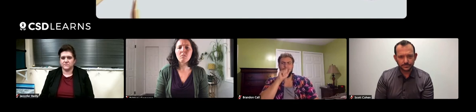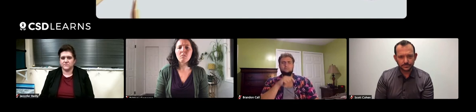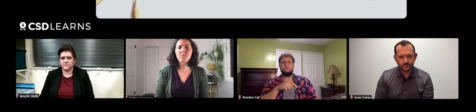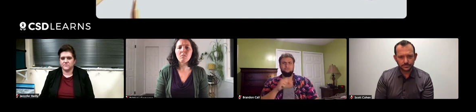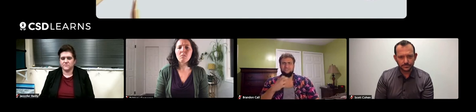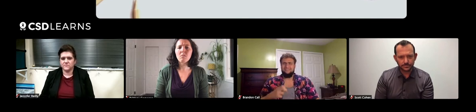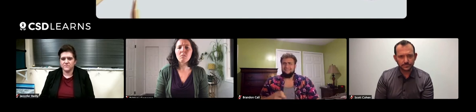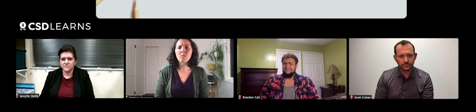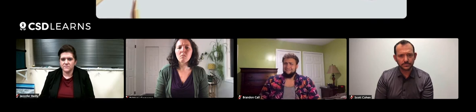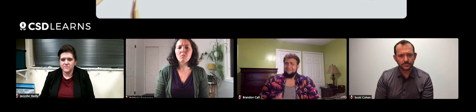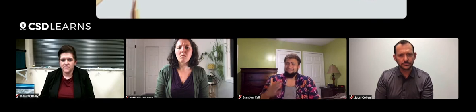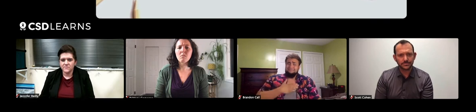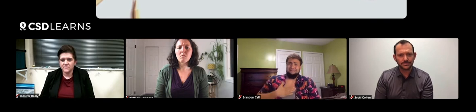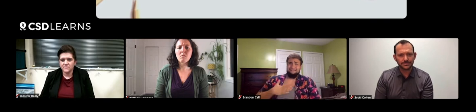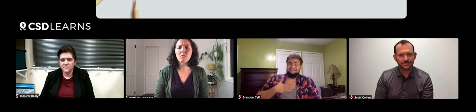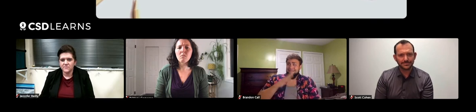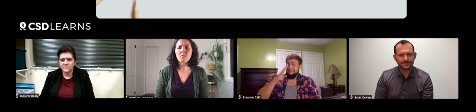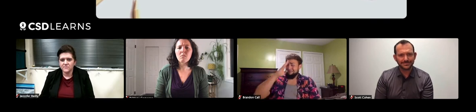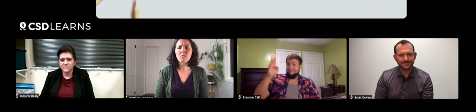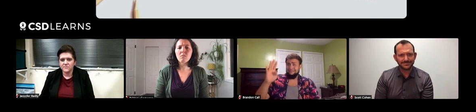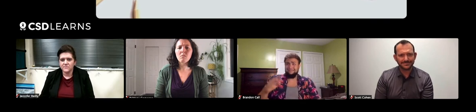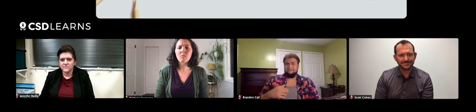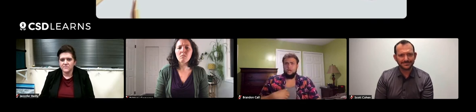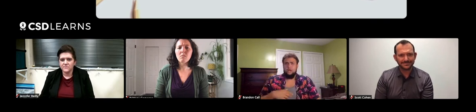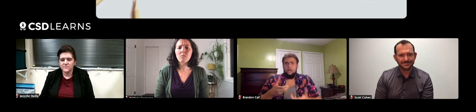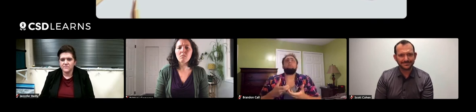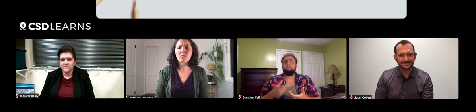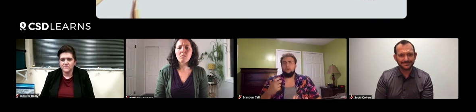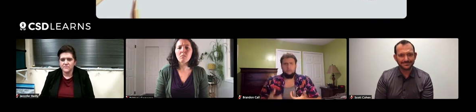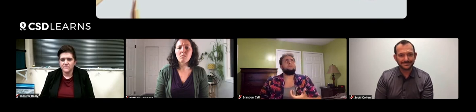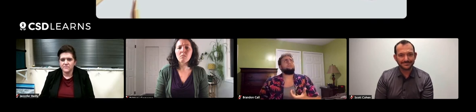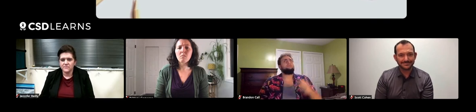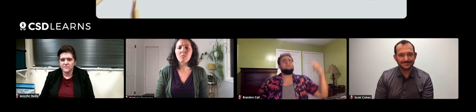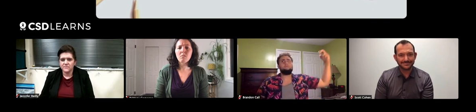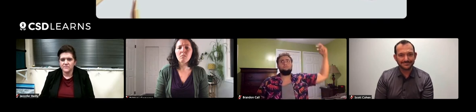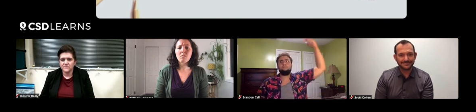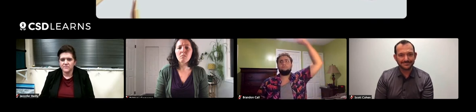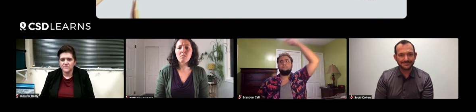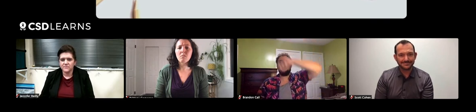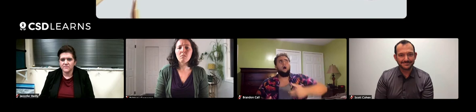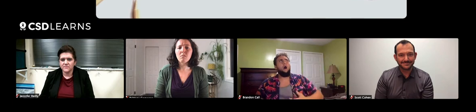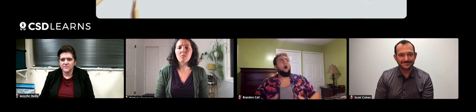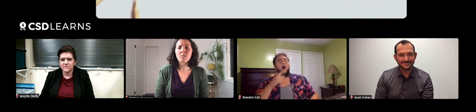and we told him to look! We told him to look up! He looked up and he saw this magnificent purplish-colored bird